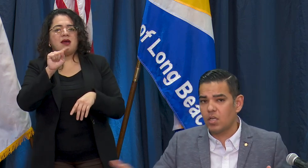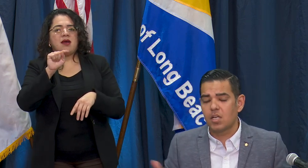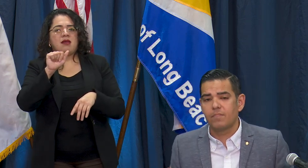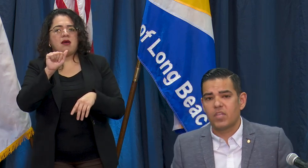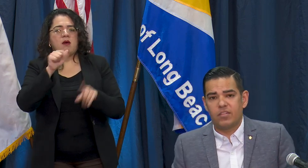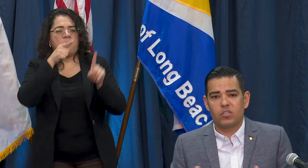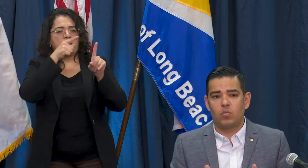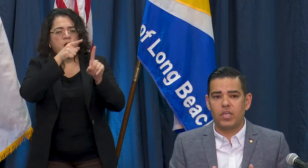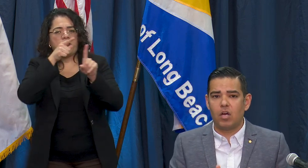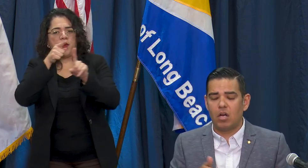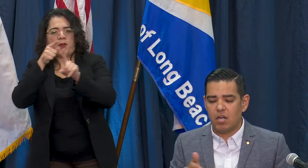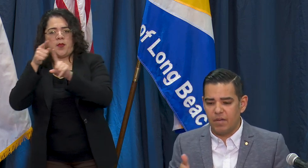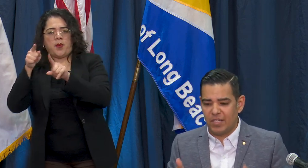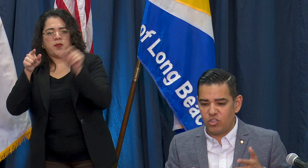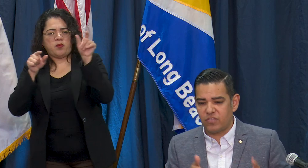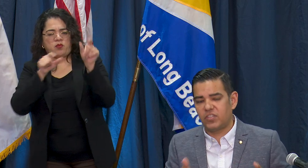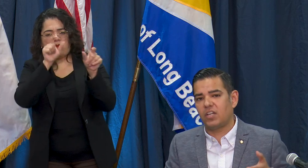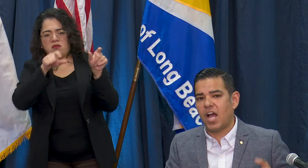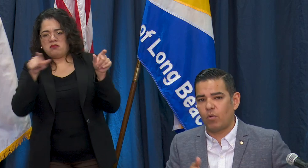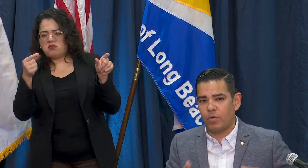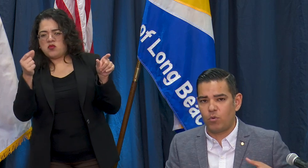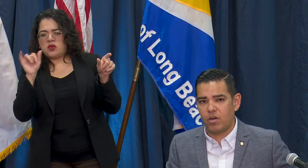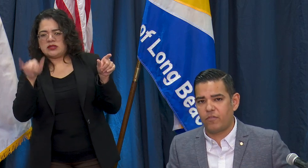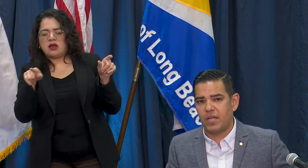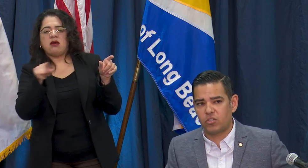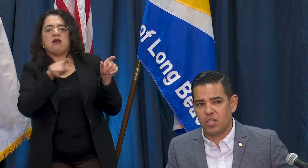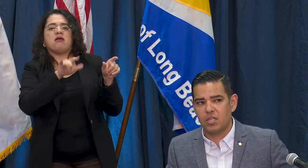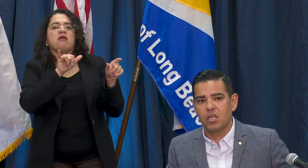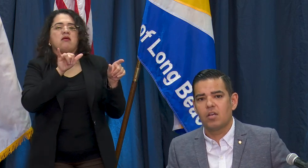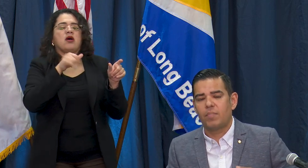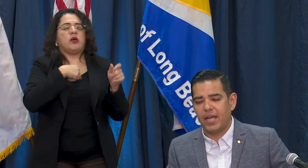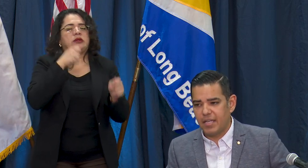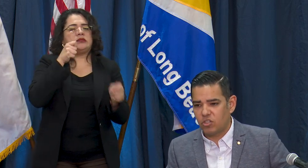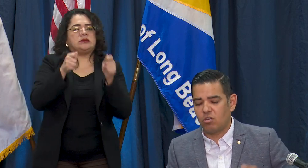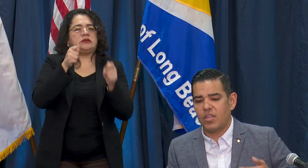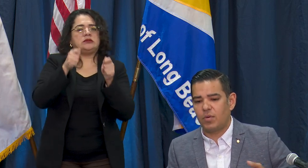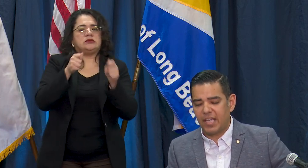and so we are adjusting how we report information by ensuring that we're